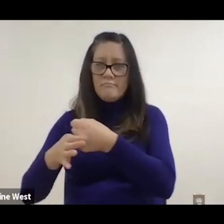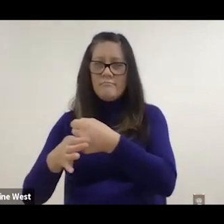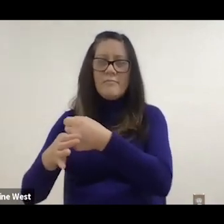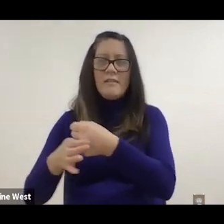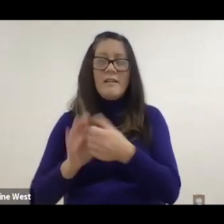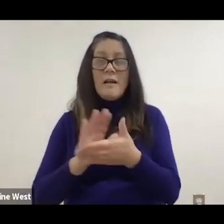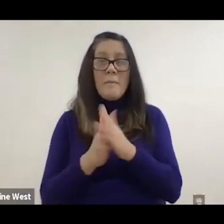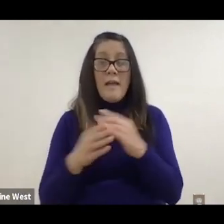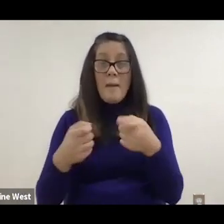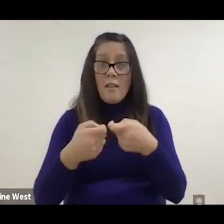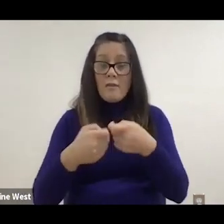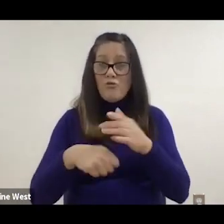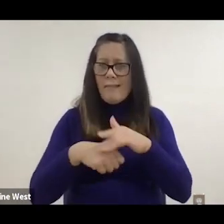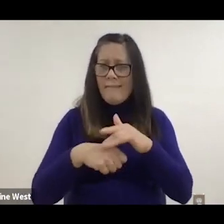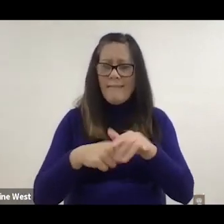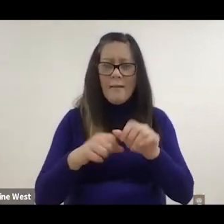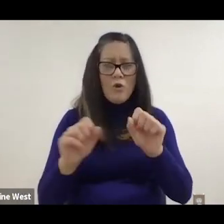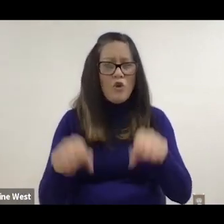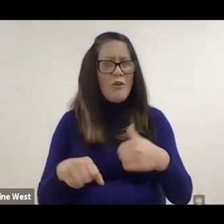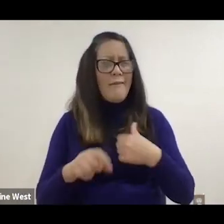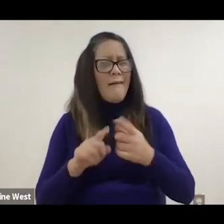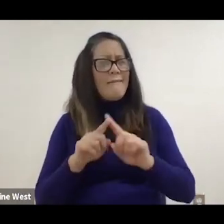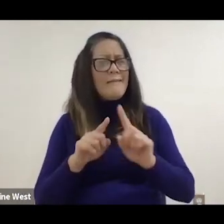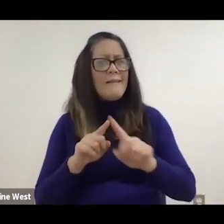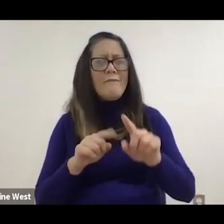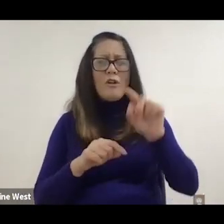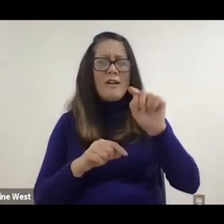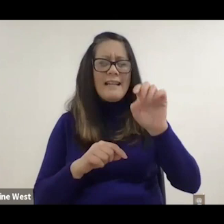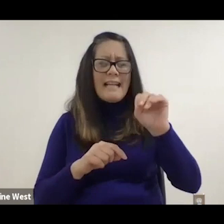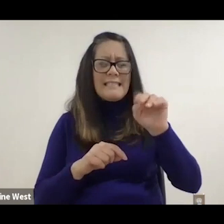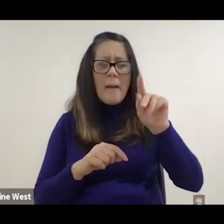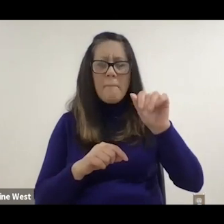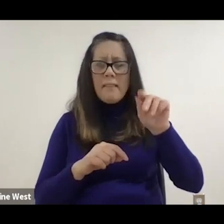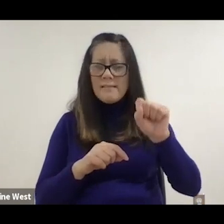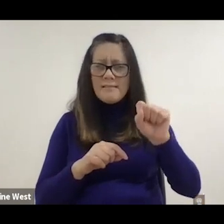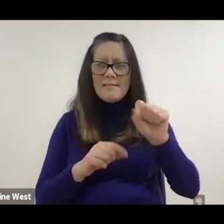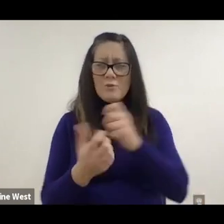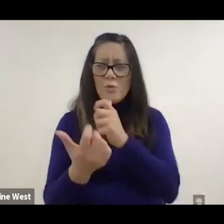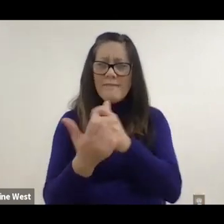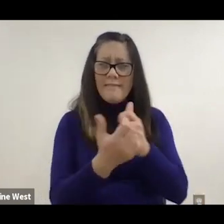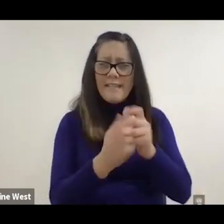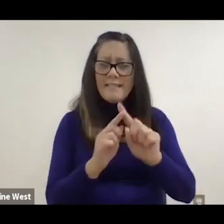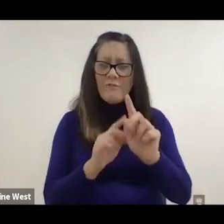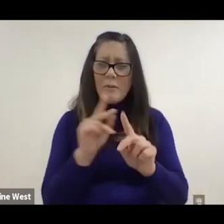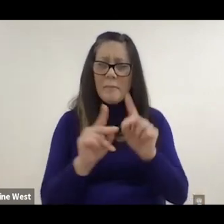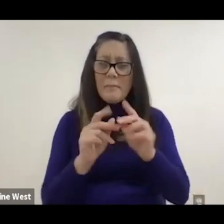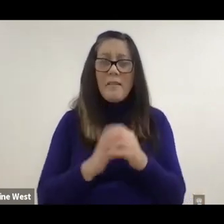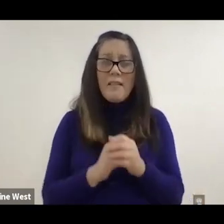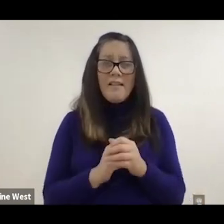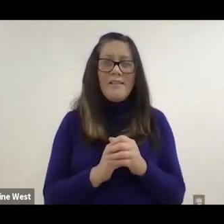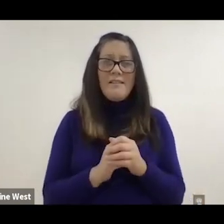so this became electronically available. You could have all kinds of templates and custom templates for individuals. Basically program today,